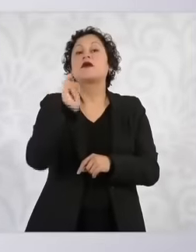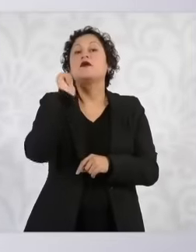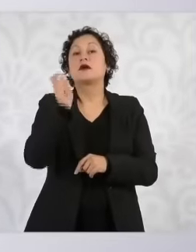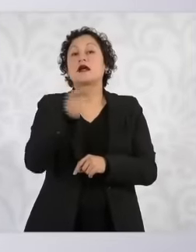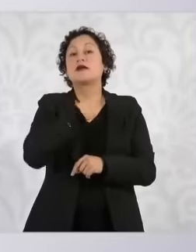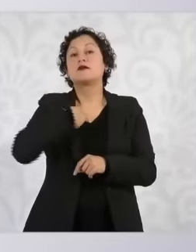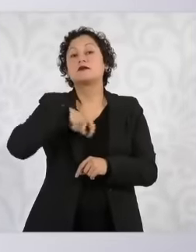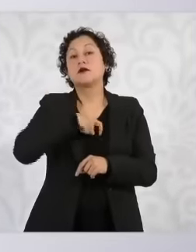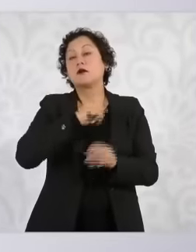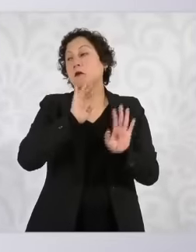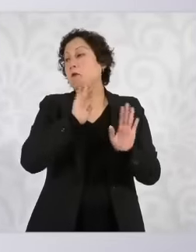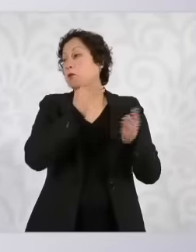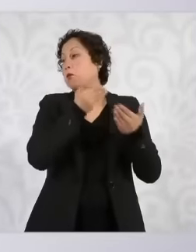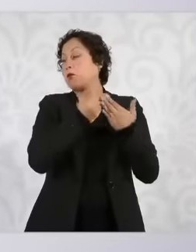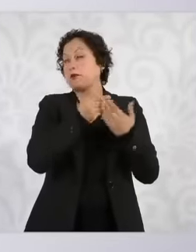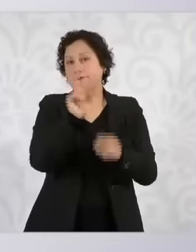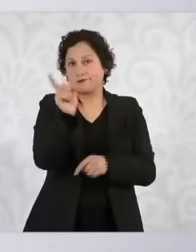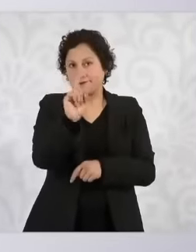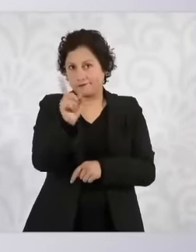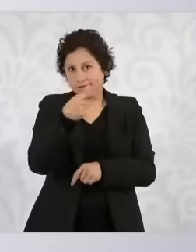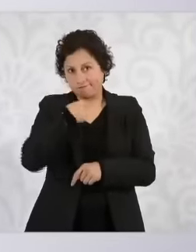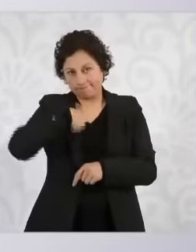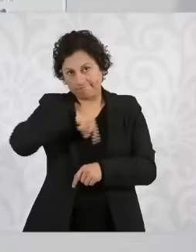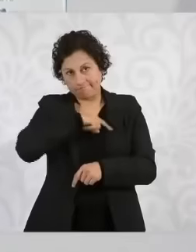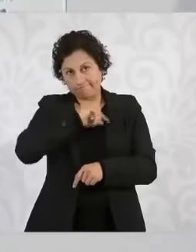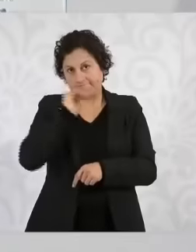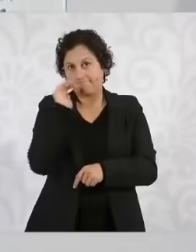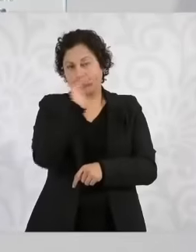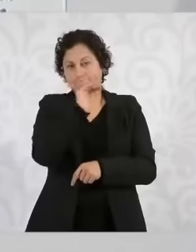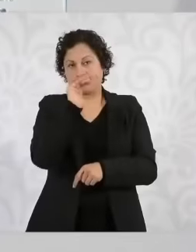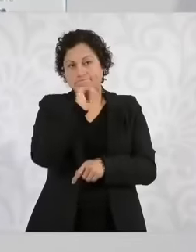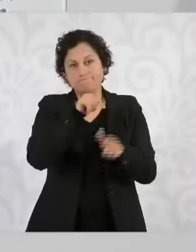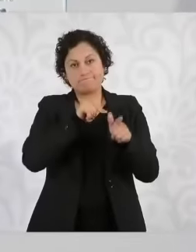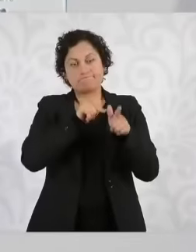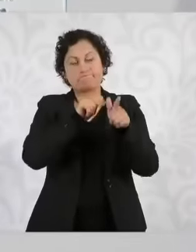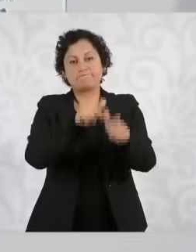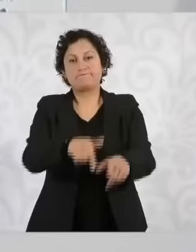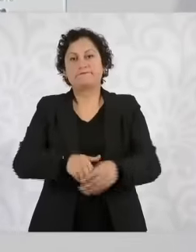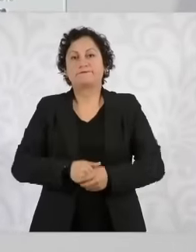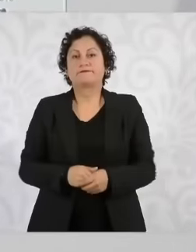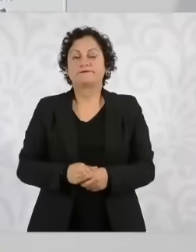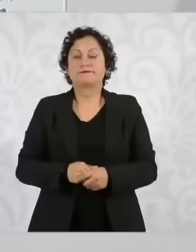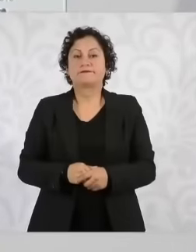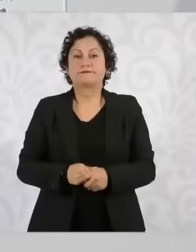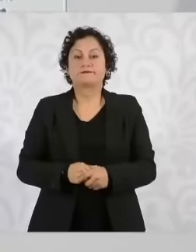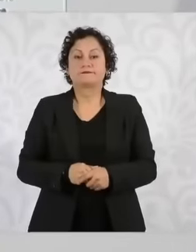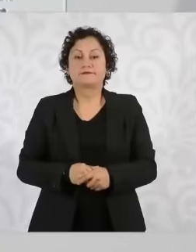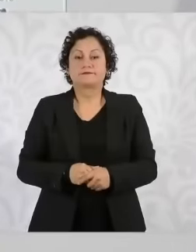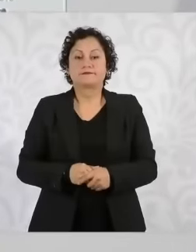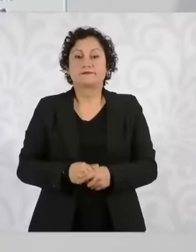the line. How did this arrest occur